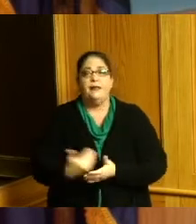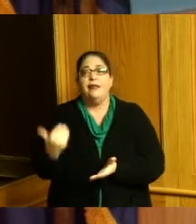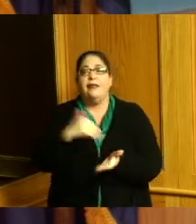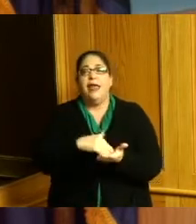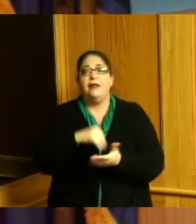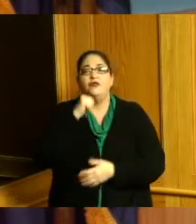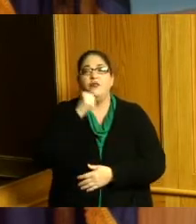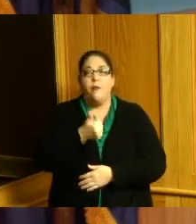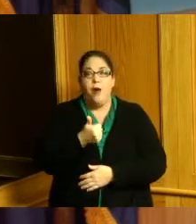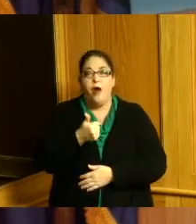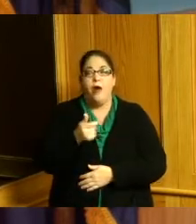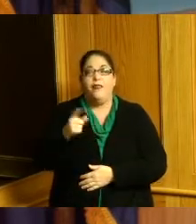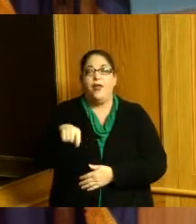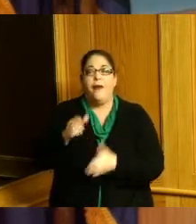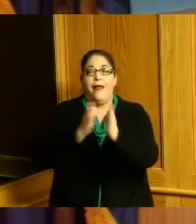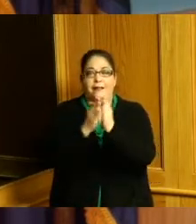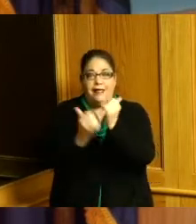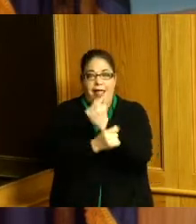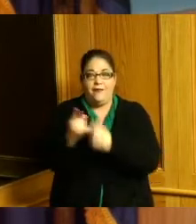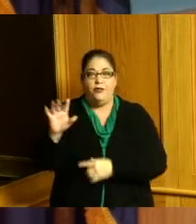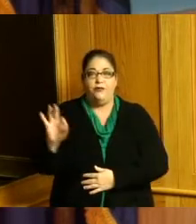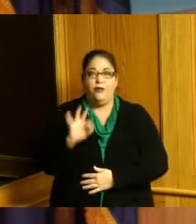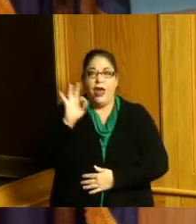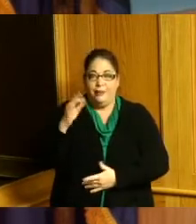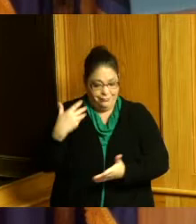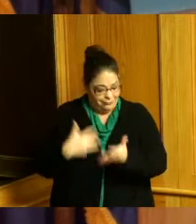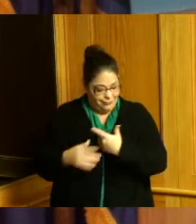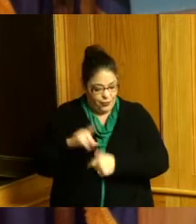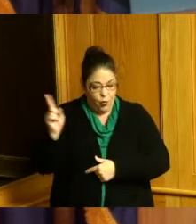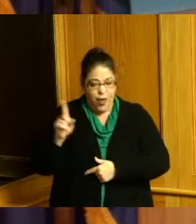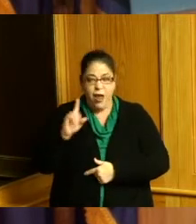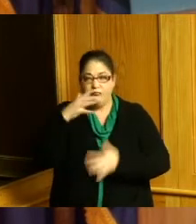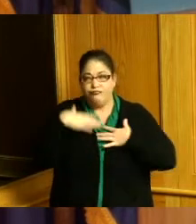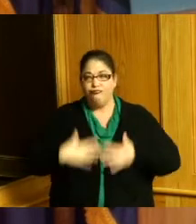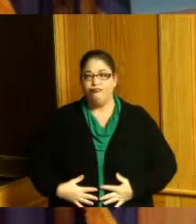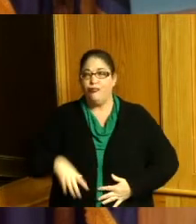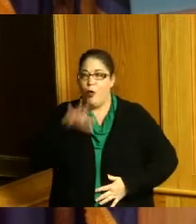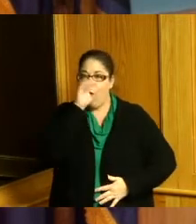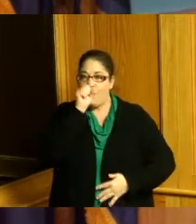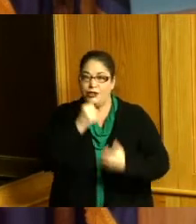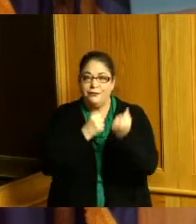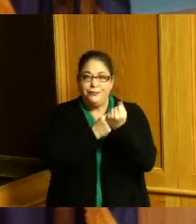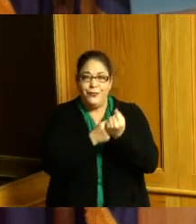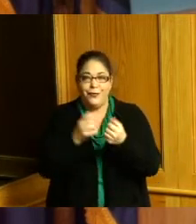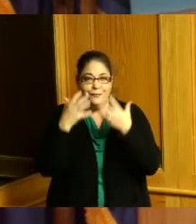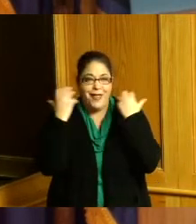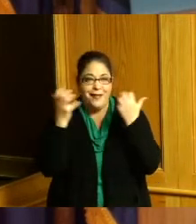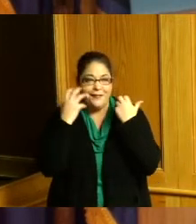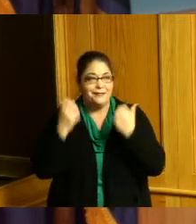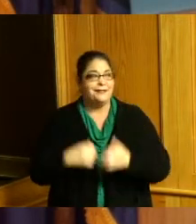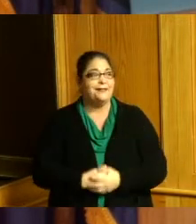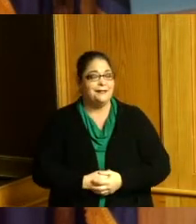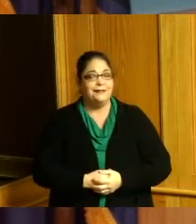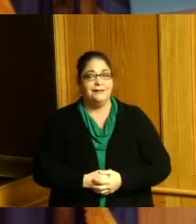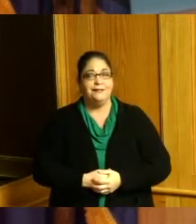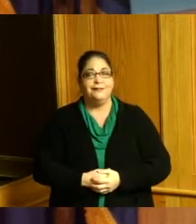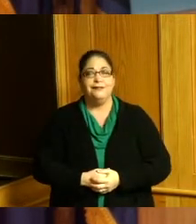asking everyone on Friday wherever you are to wear orange and so let's let's throw some solidarity